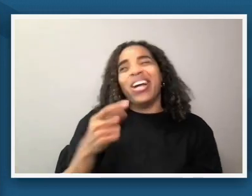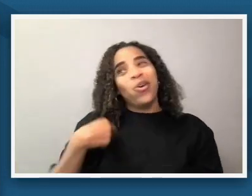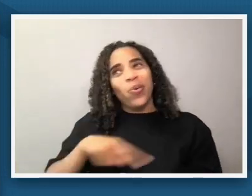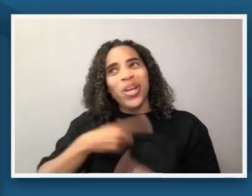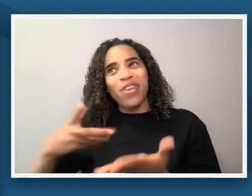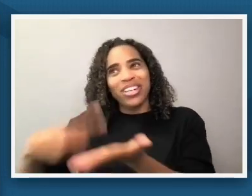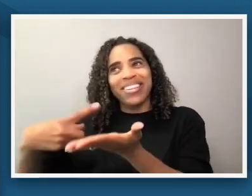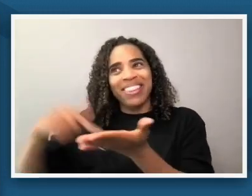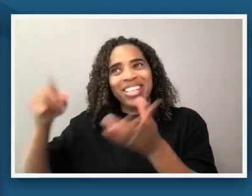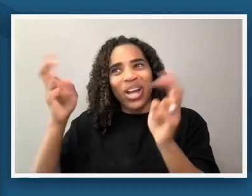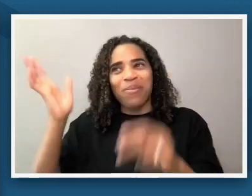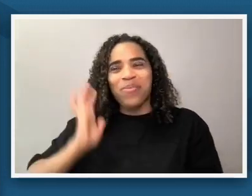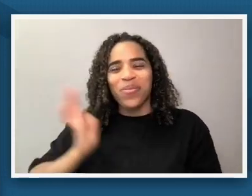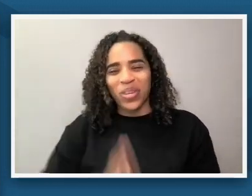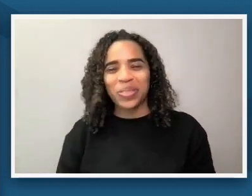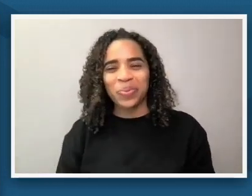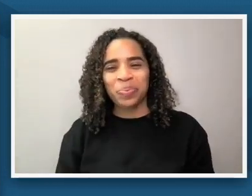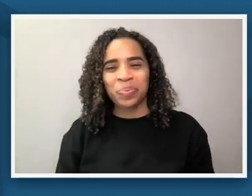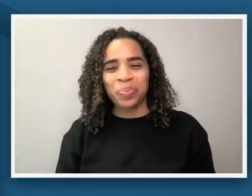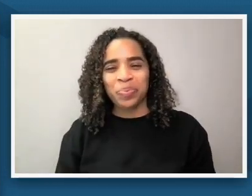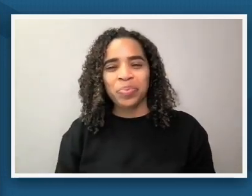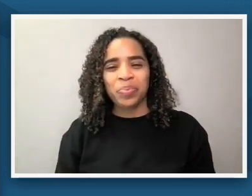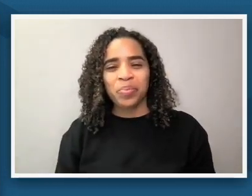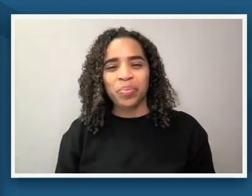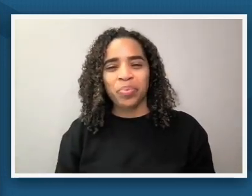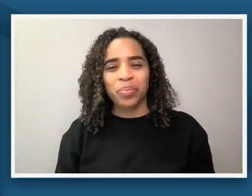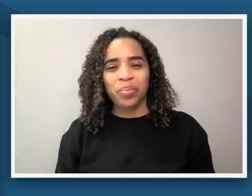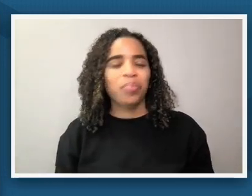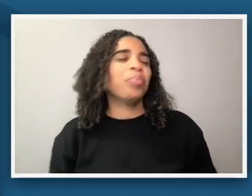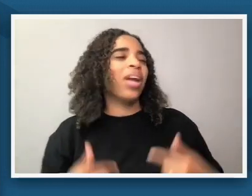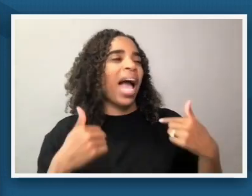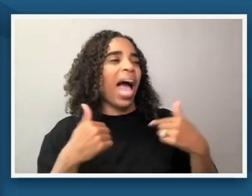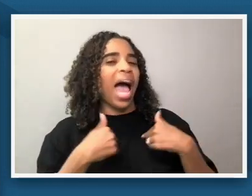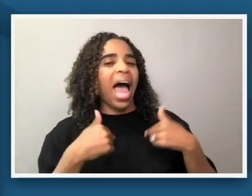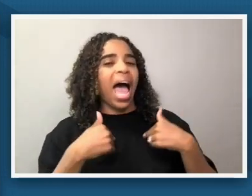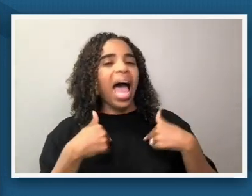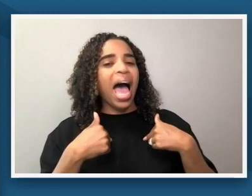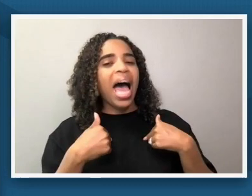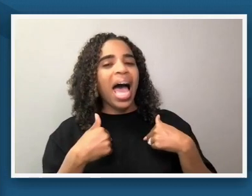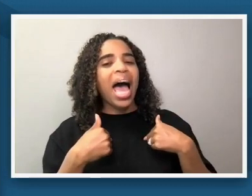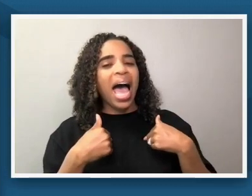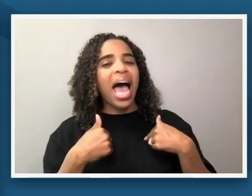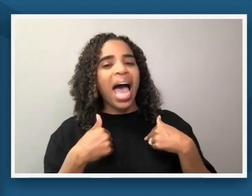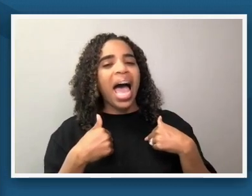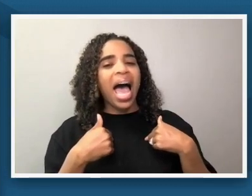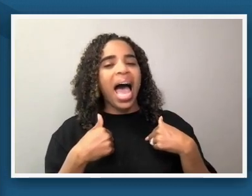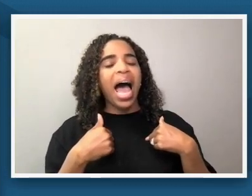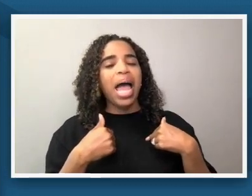i you know as someone who is primarily based in what would be considered one of